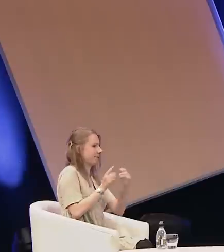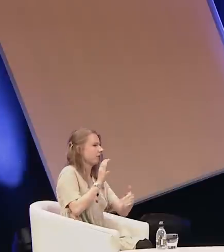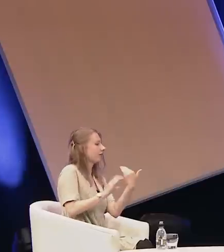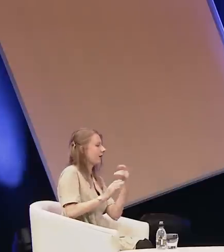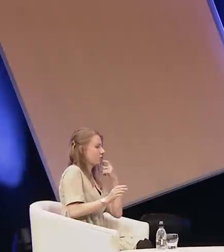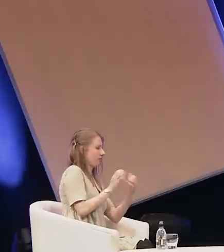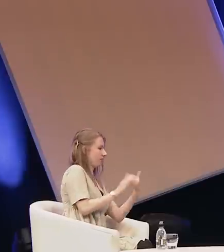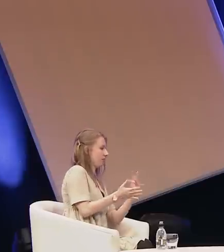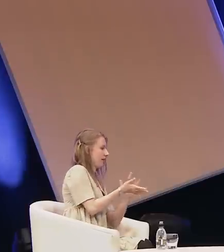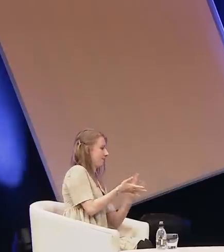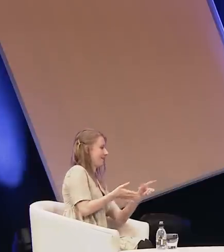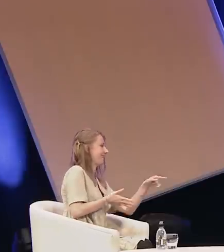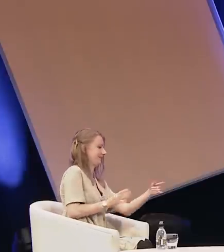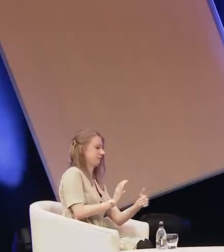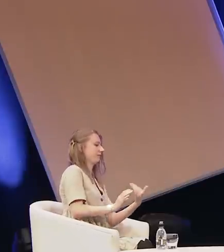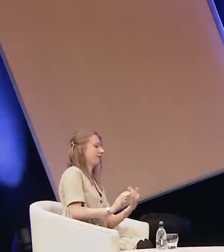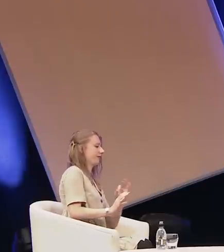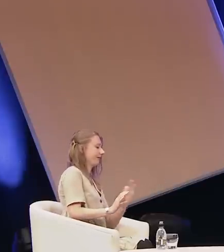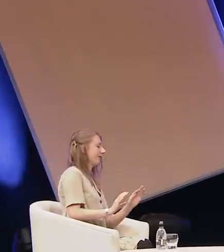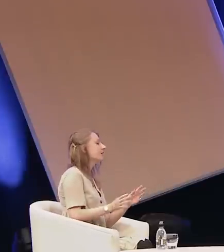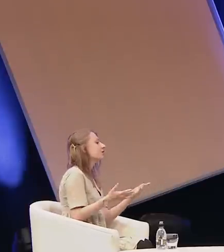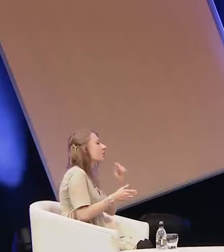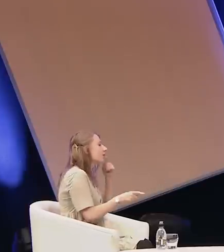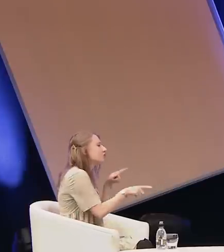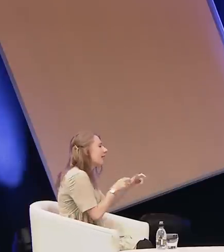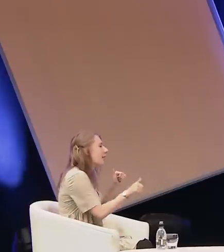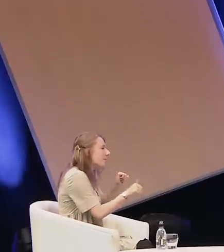on this handy iPad so we'll do our best to take as many of your questions